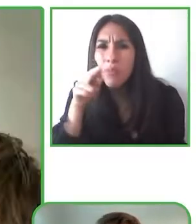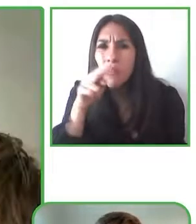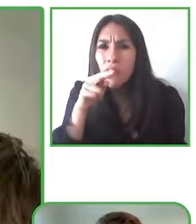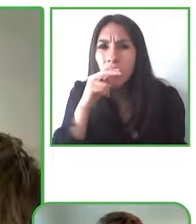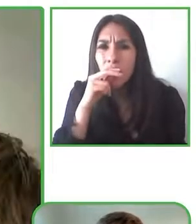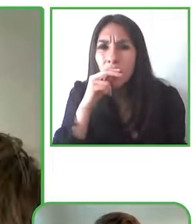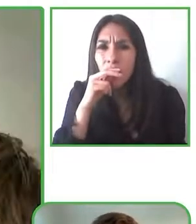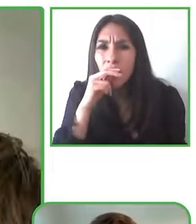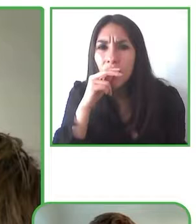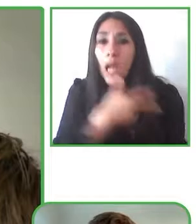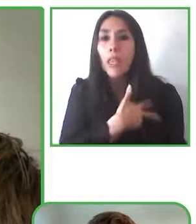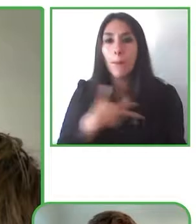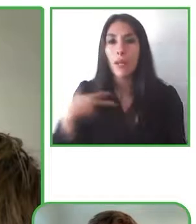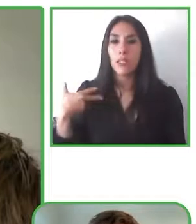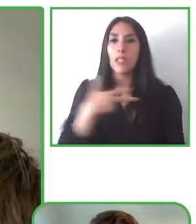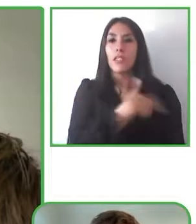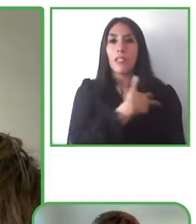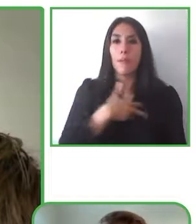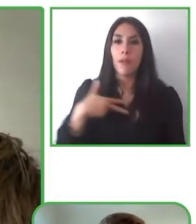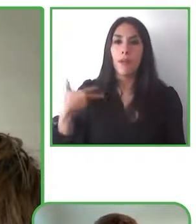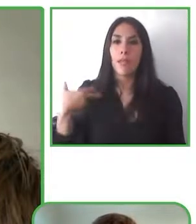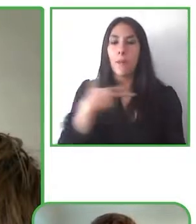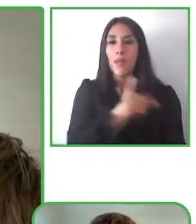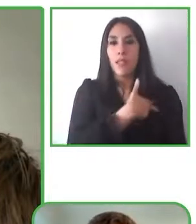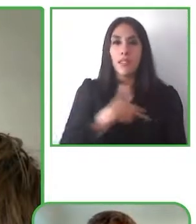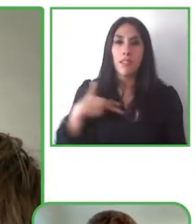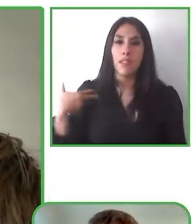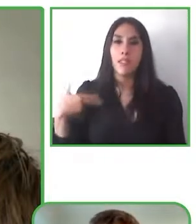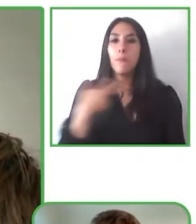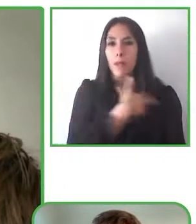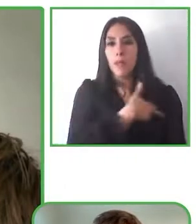And the reason I started SubReader, back a few years back is actually